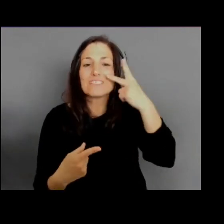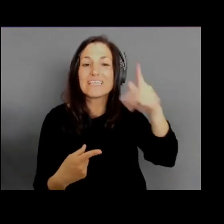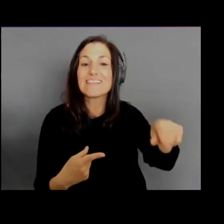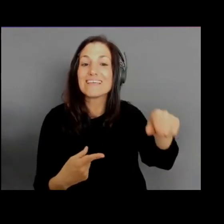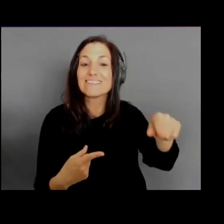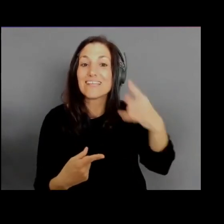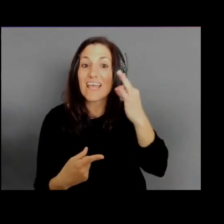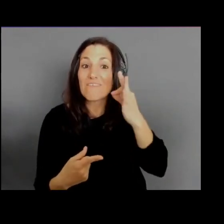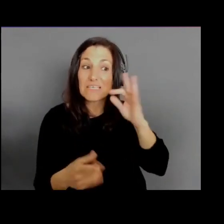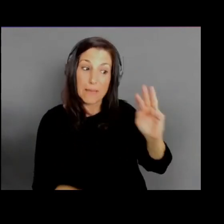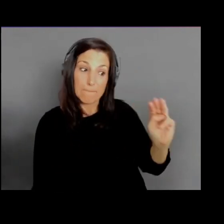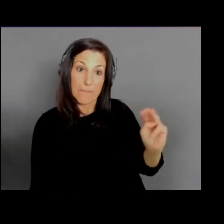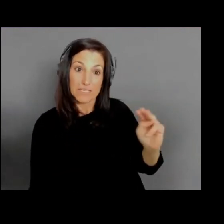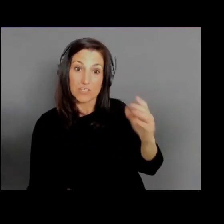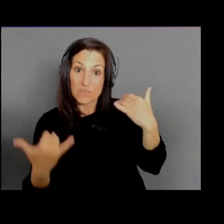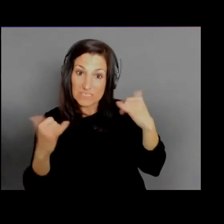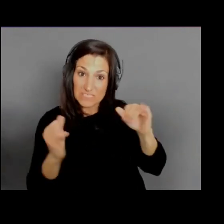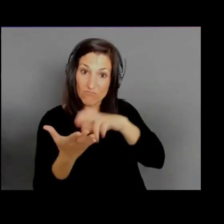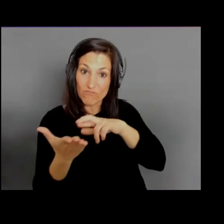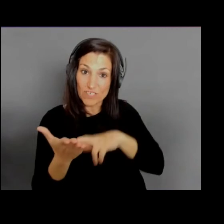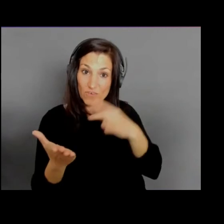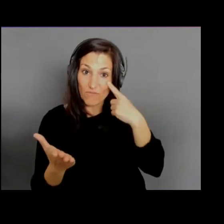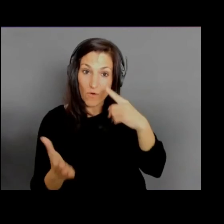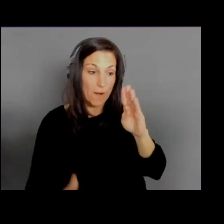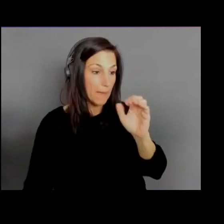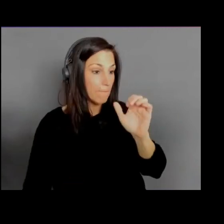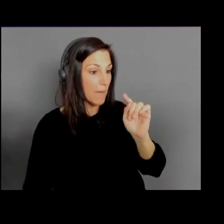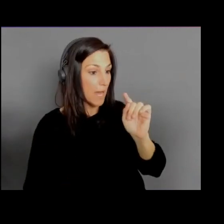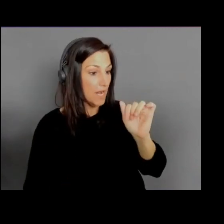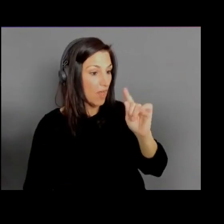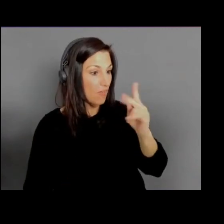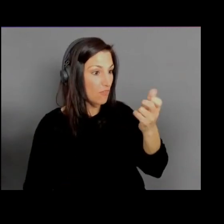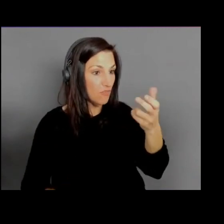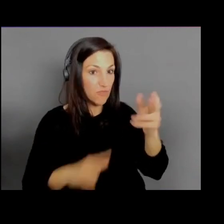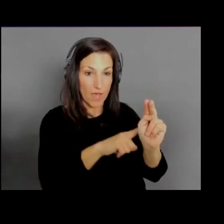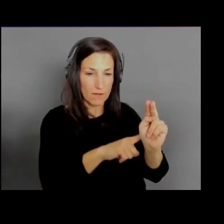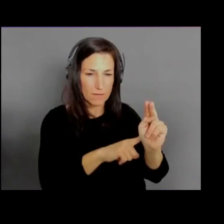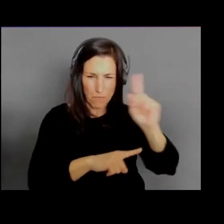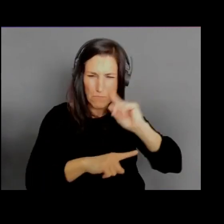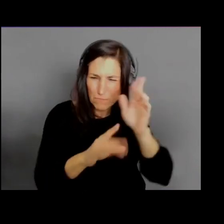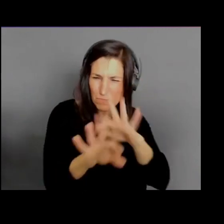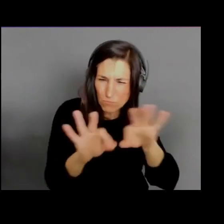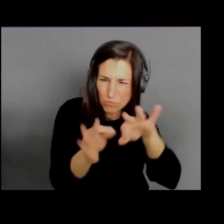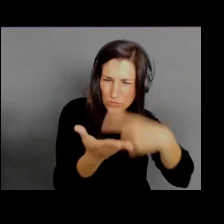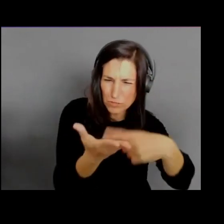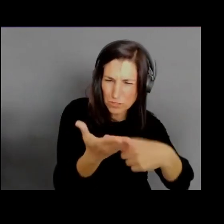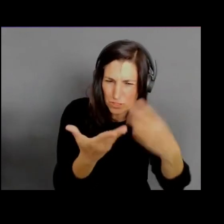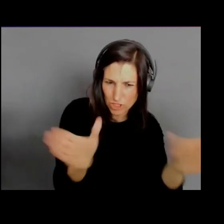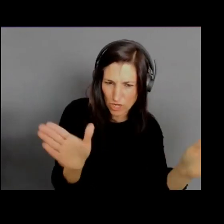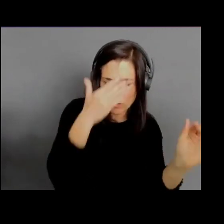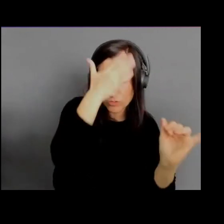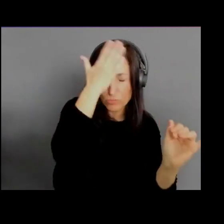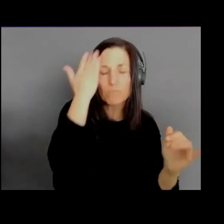And then this is a really important thing to just talk about in general, I think. So we have this concept, the other kind of third principle,